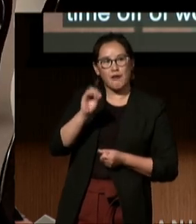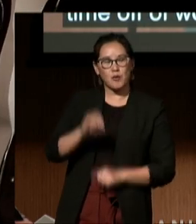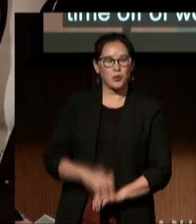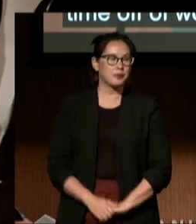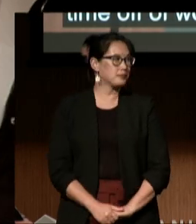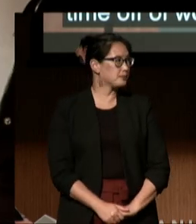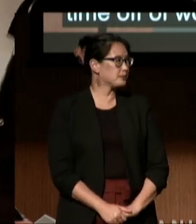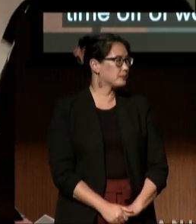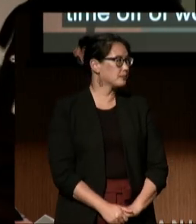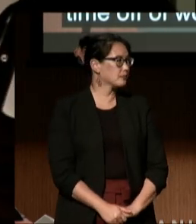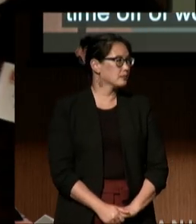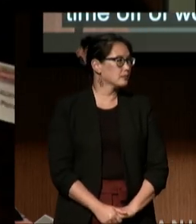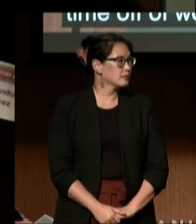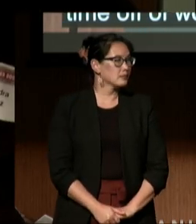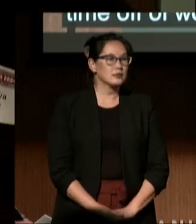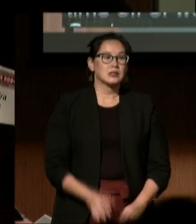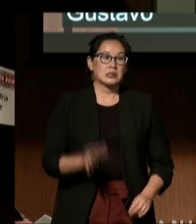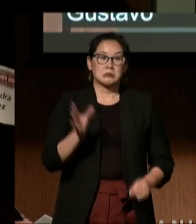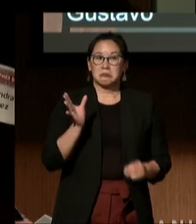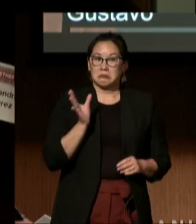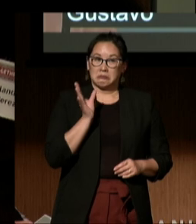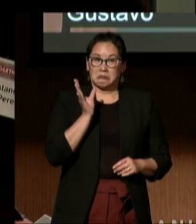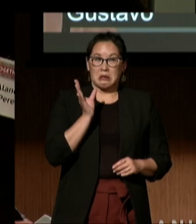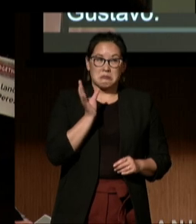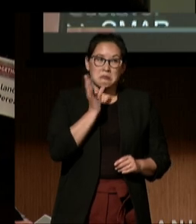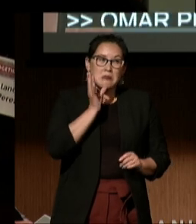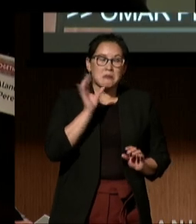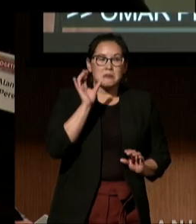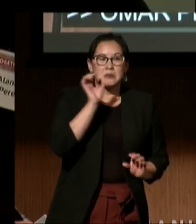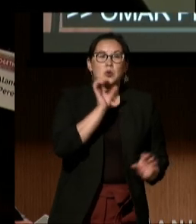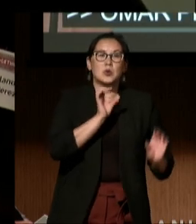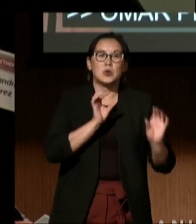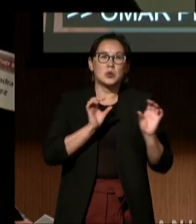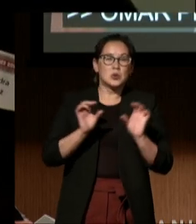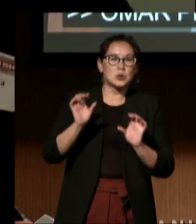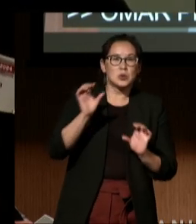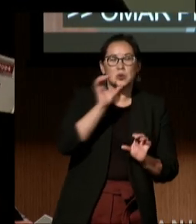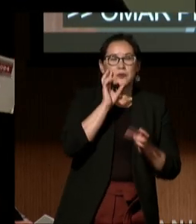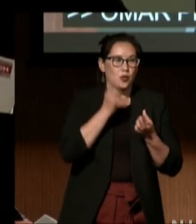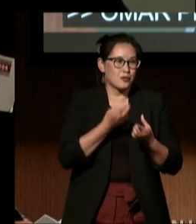Our mother searched endlessly to find any resources in our local area to help Gustavo,